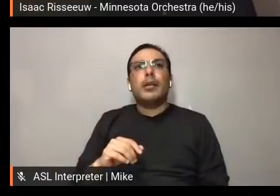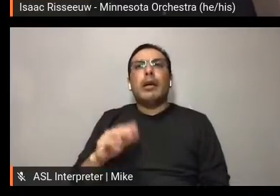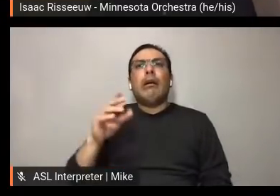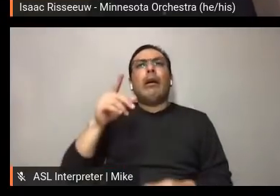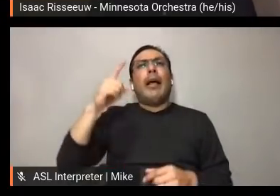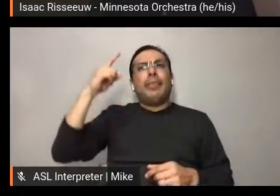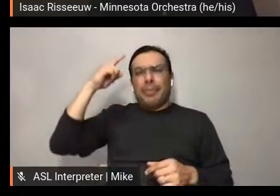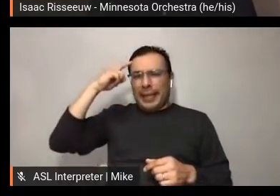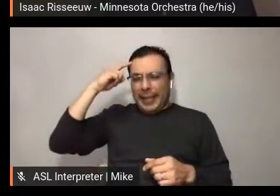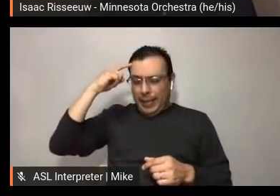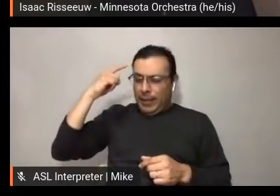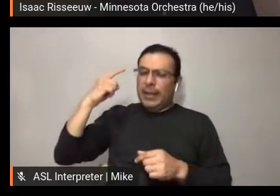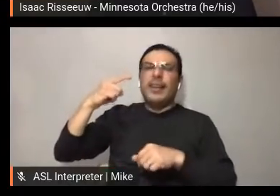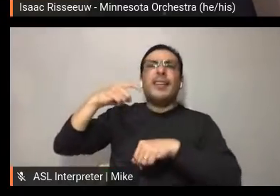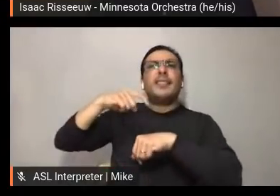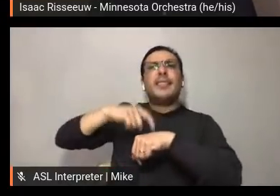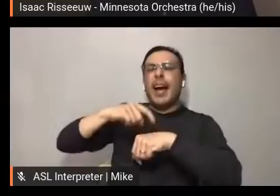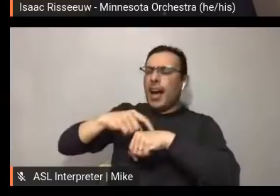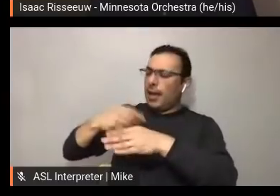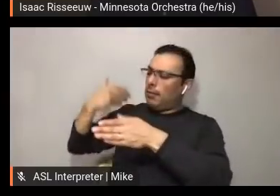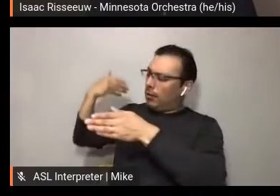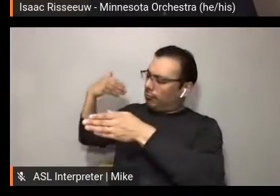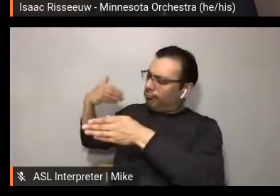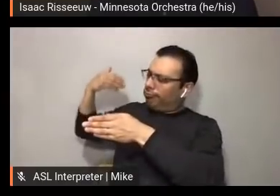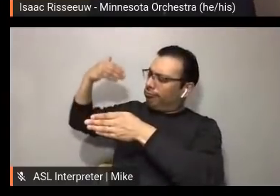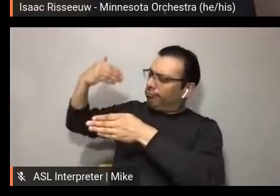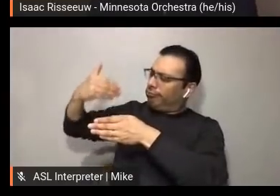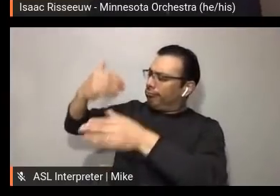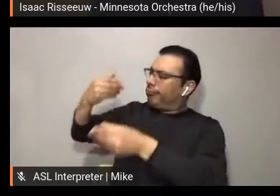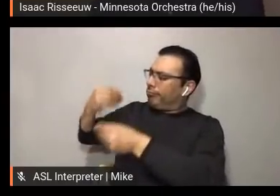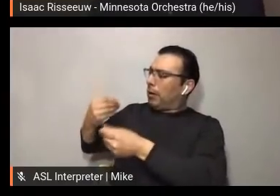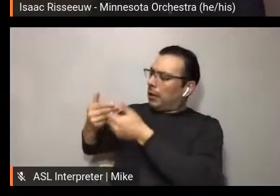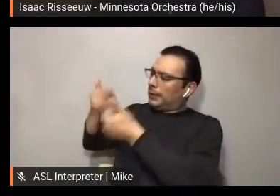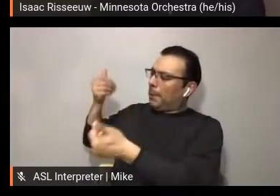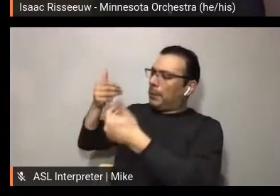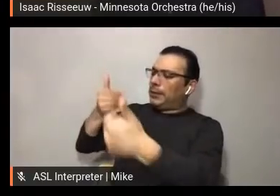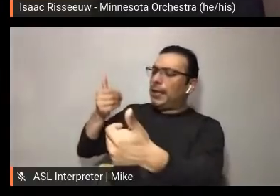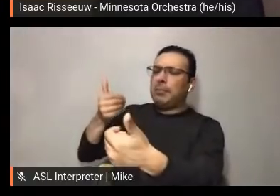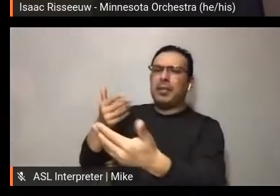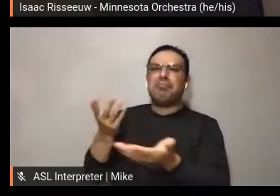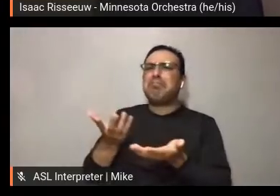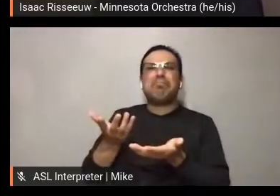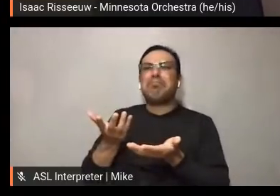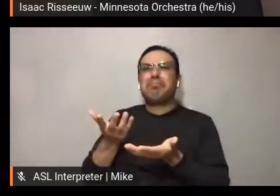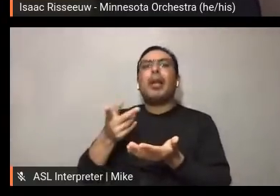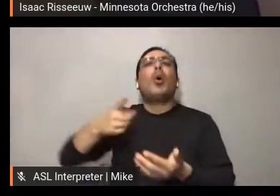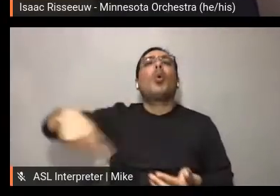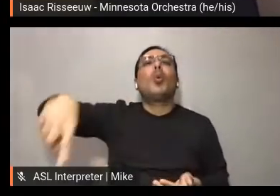So, what's presented, in this case, in this COVID era world, what's presented